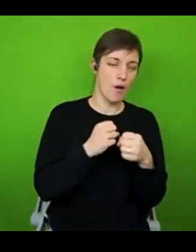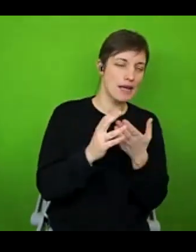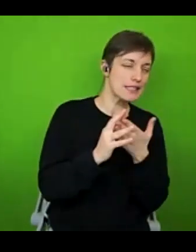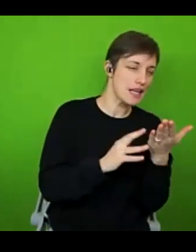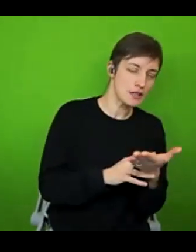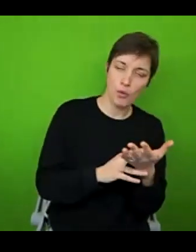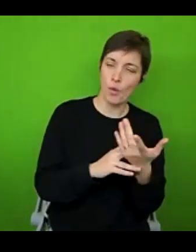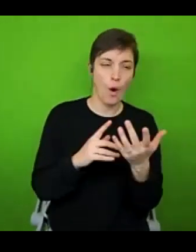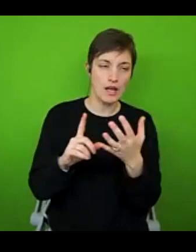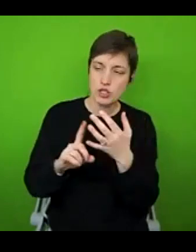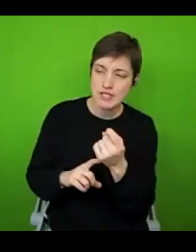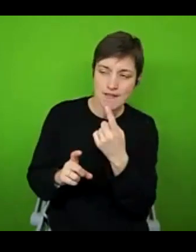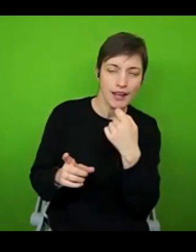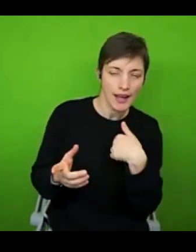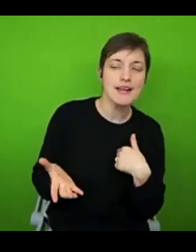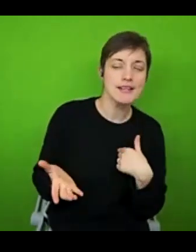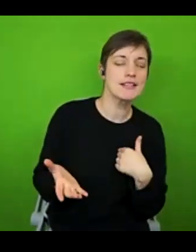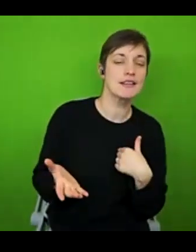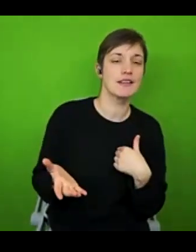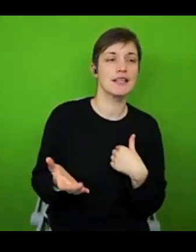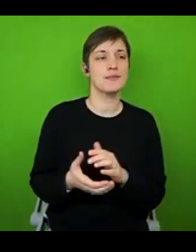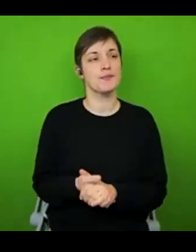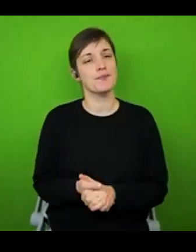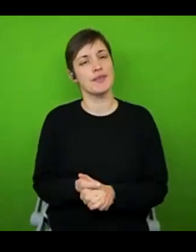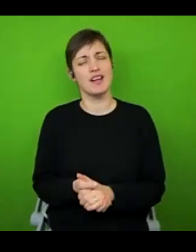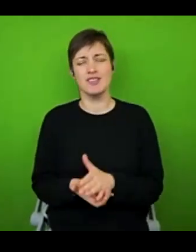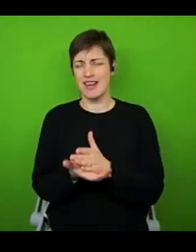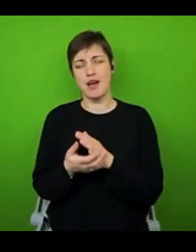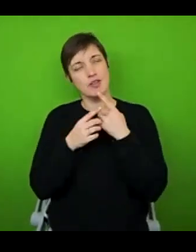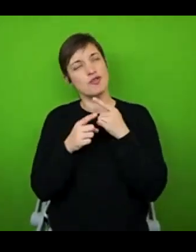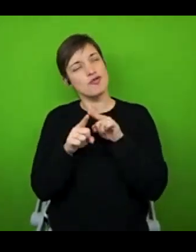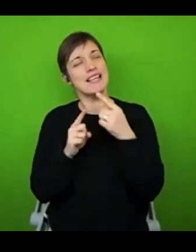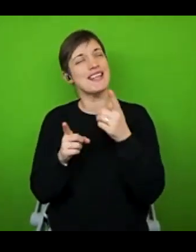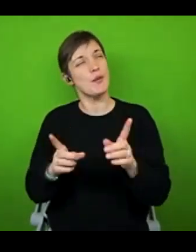So I think, really, what I'm trying to say here is that it's all about learning to look at your specific